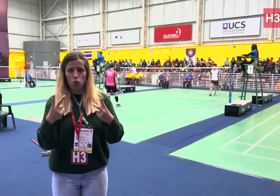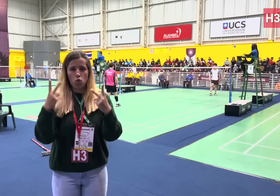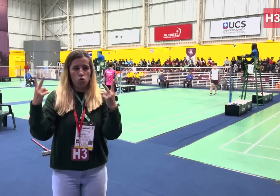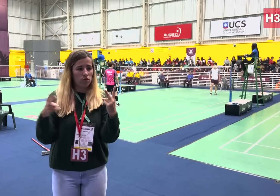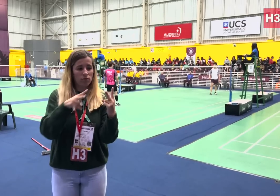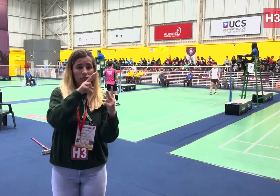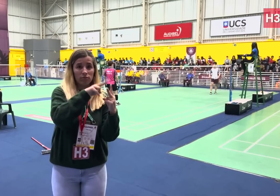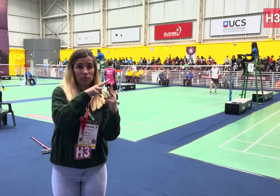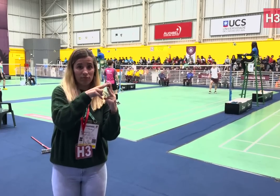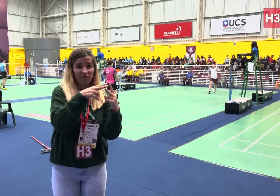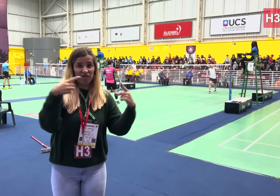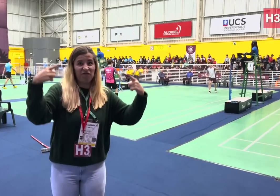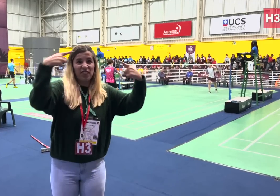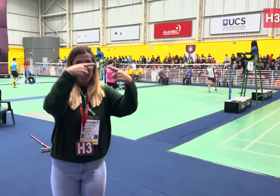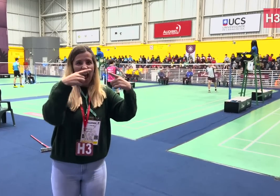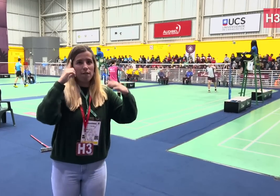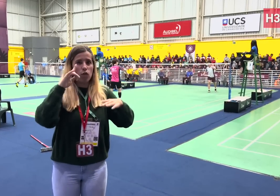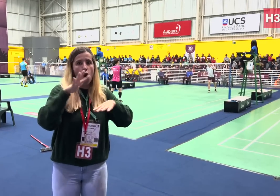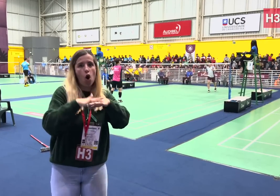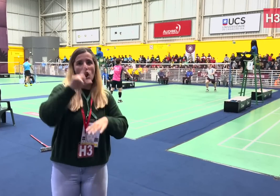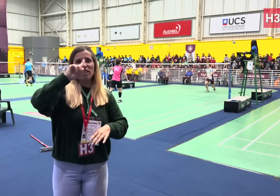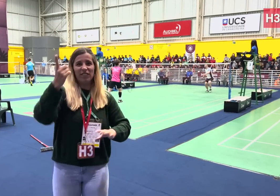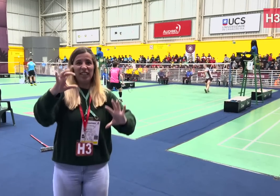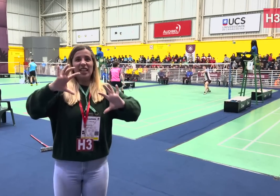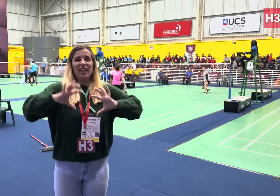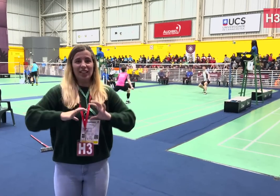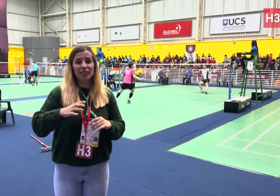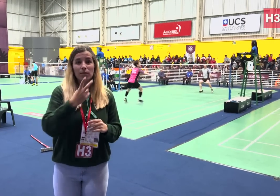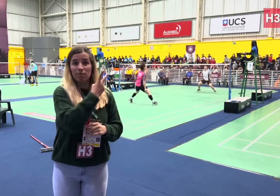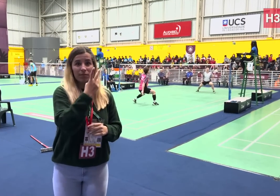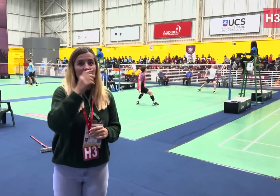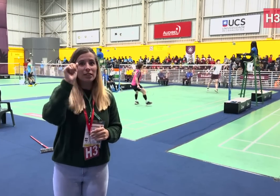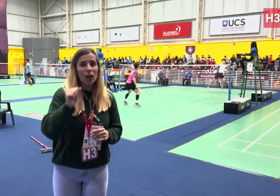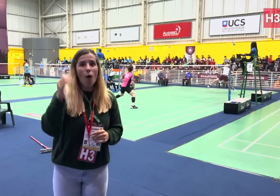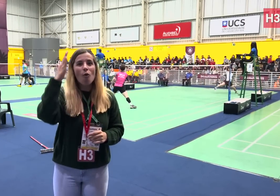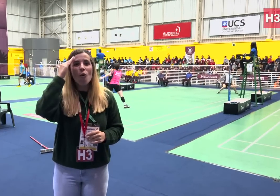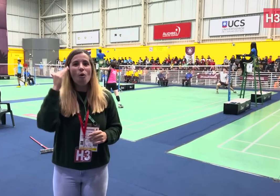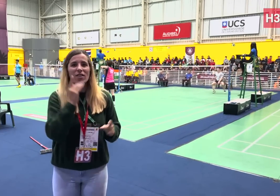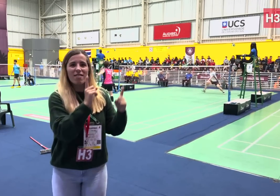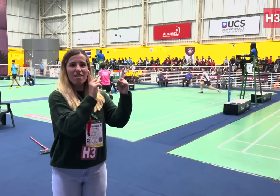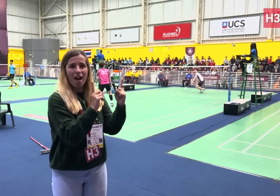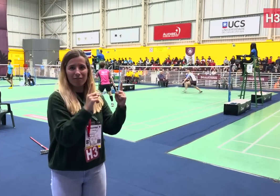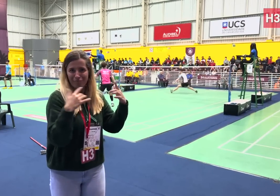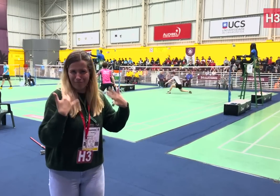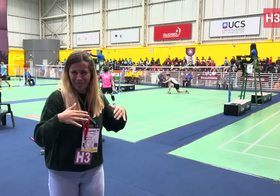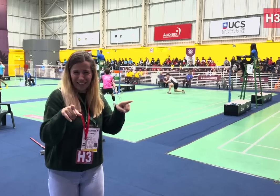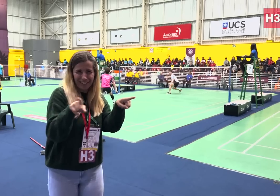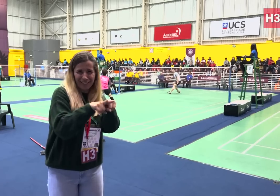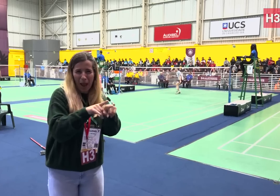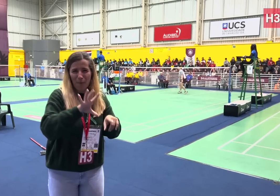On this court, both men's teams of South Korea are playing against each other for first and second places.